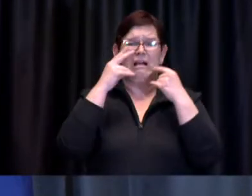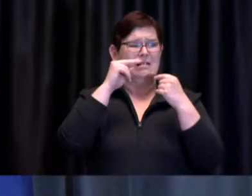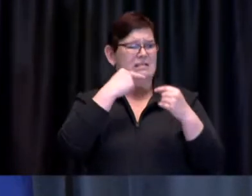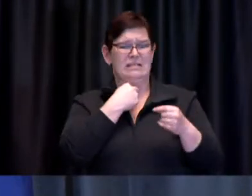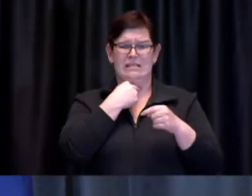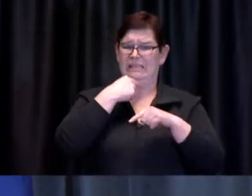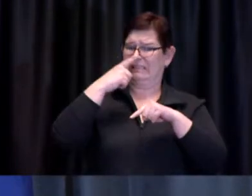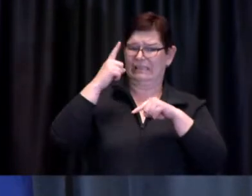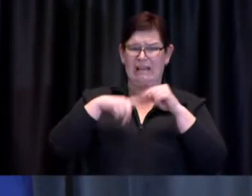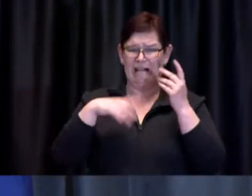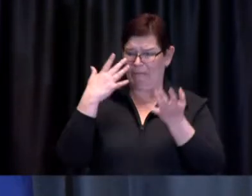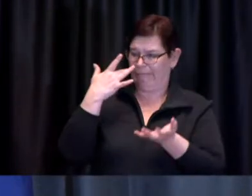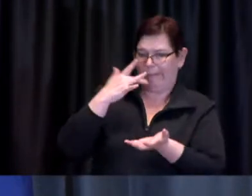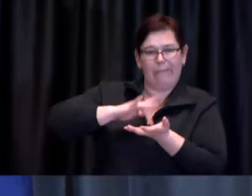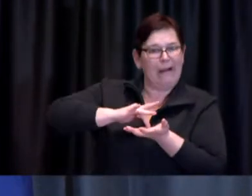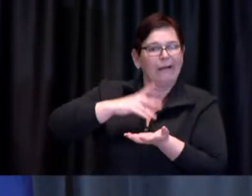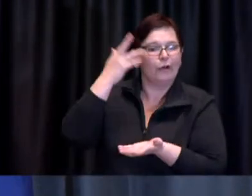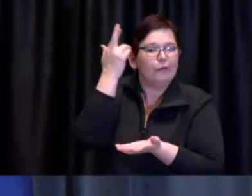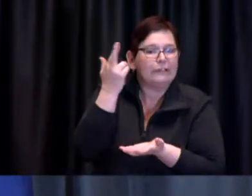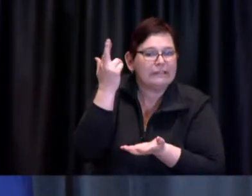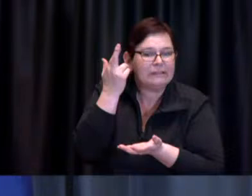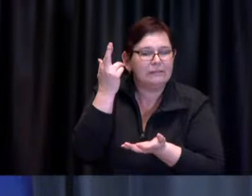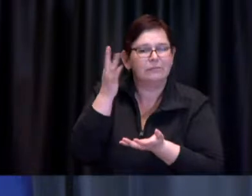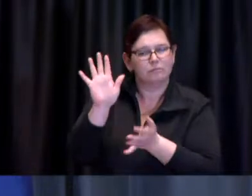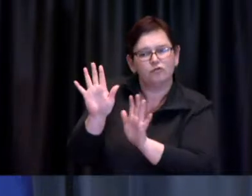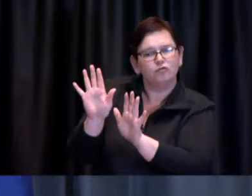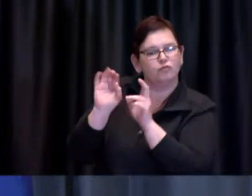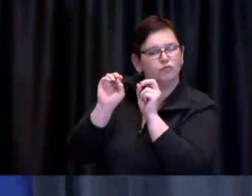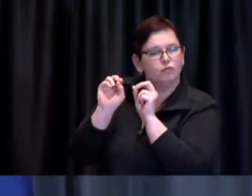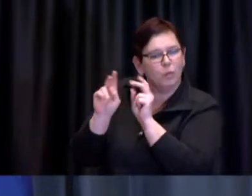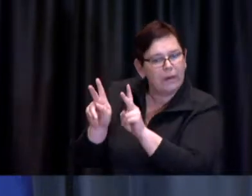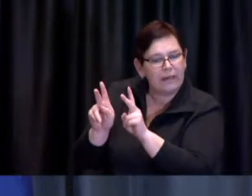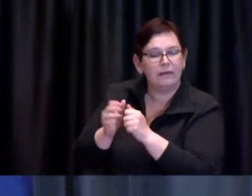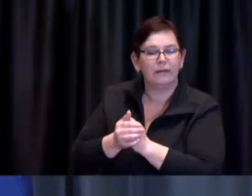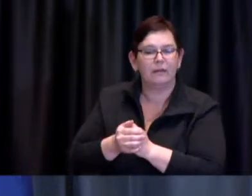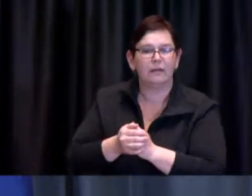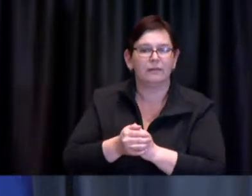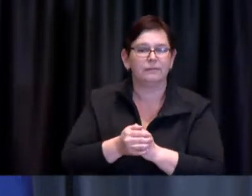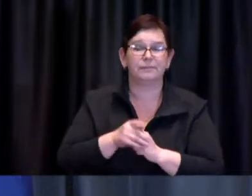The Province of Ontario has extended vaccine eligibility for teachers,